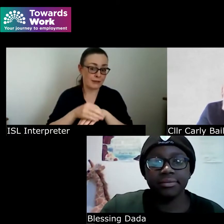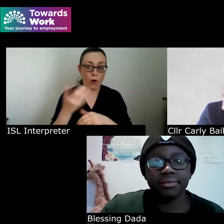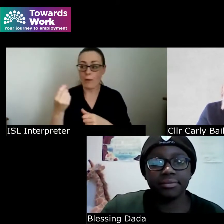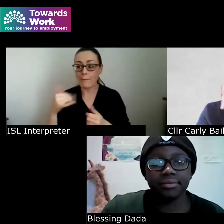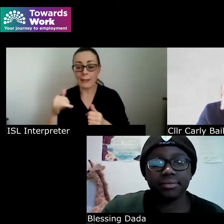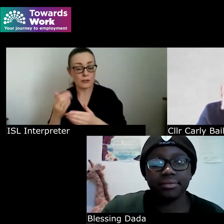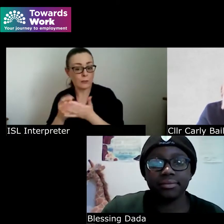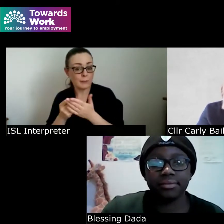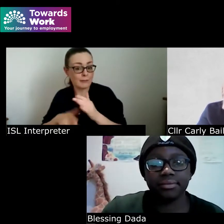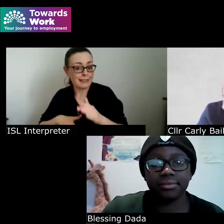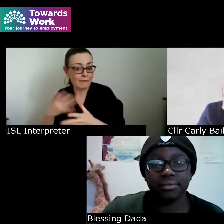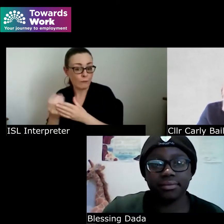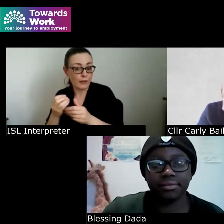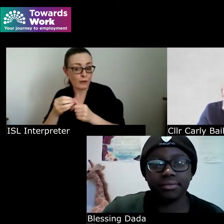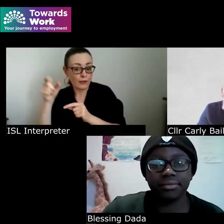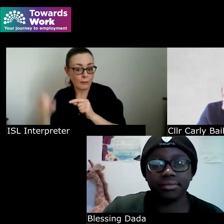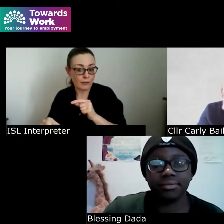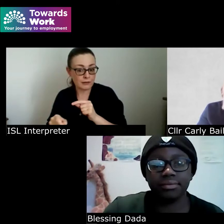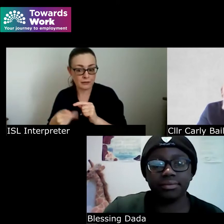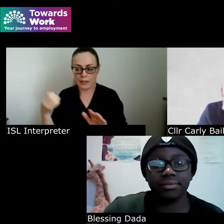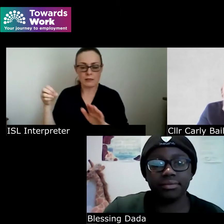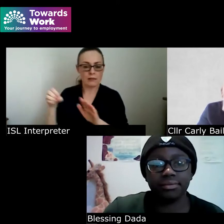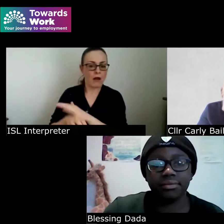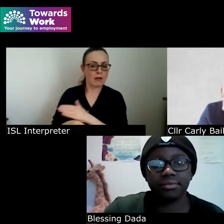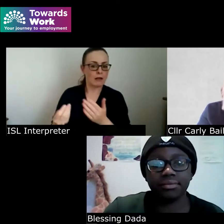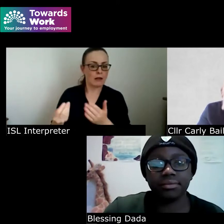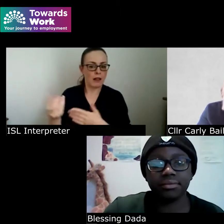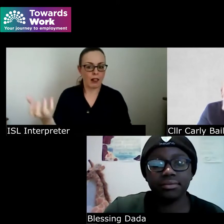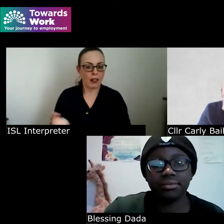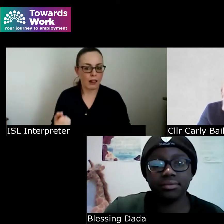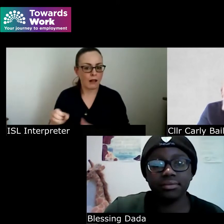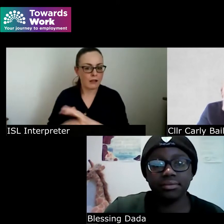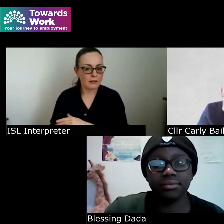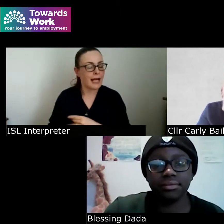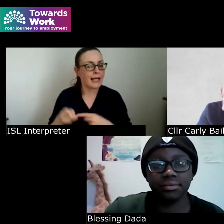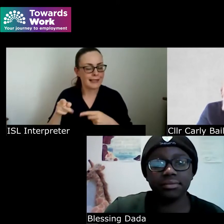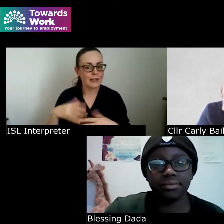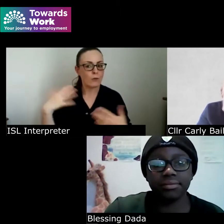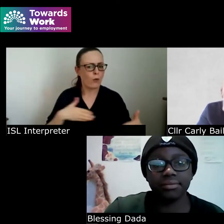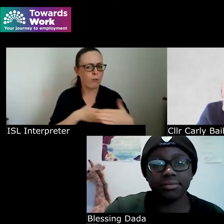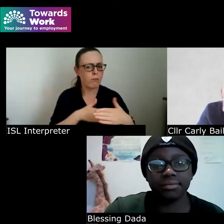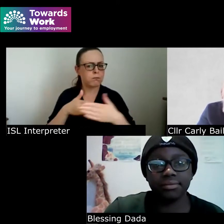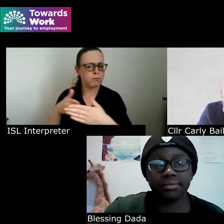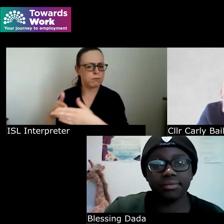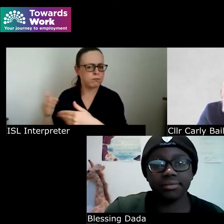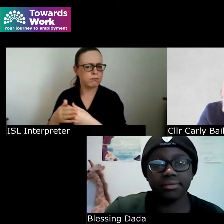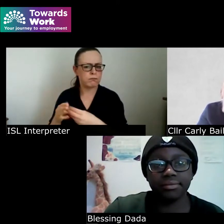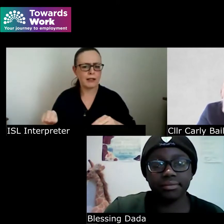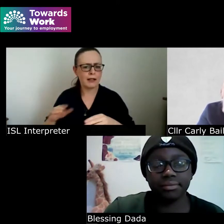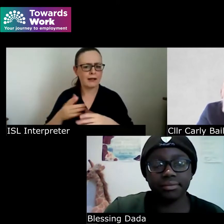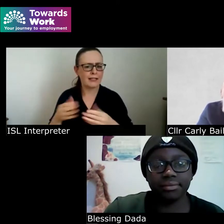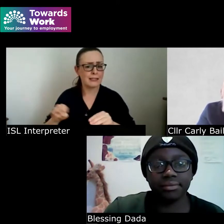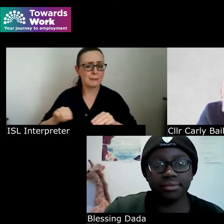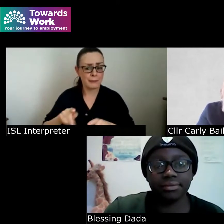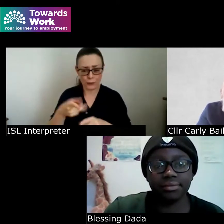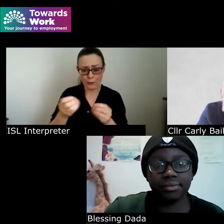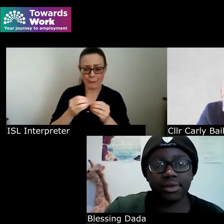and it can prove a real huge barrier for lots of people as you say that safety net is gone and you